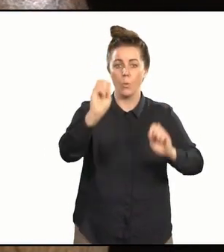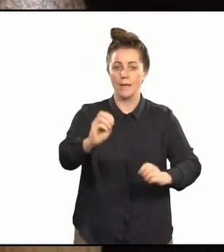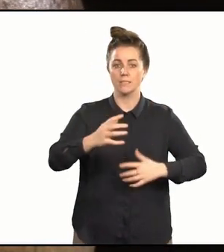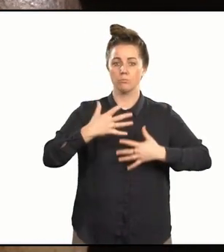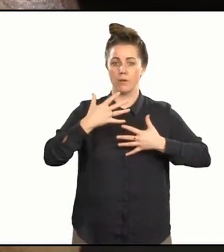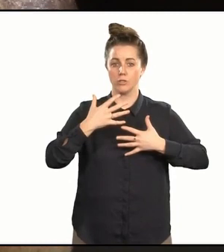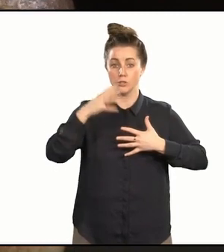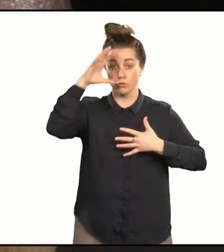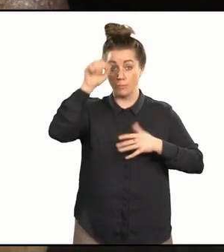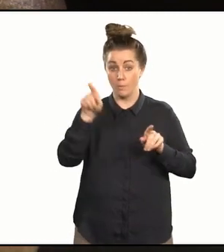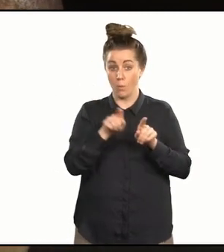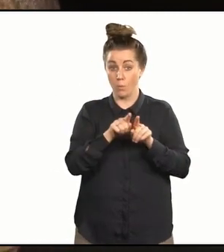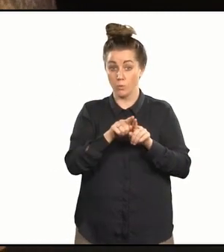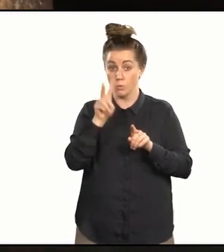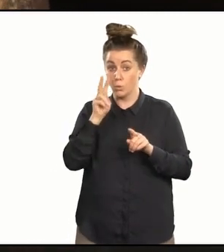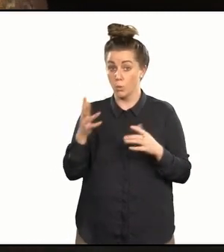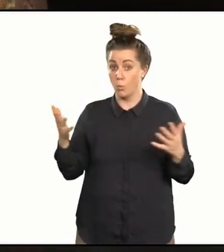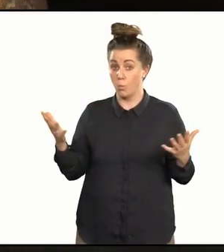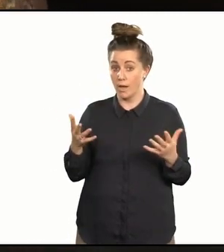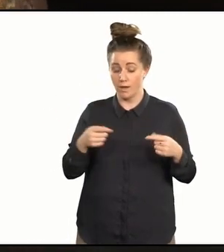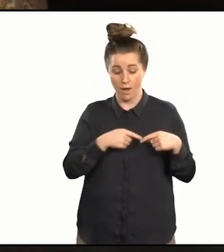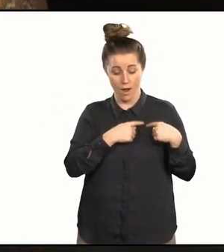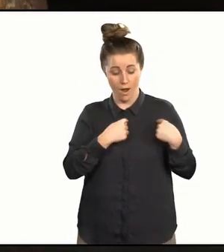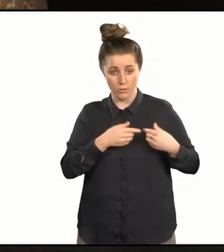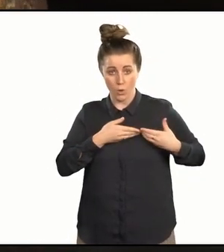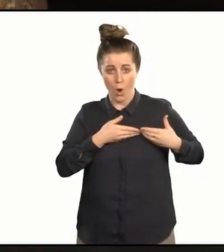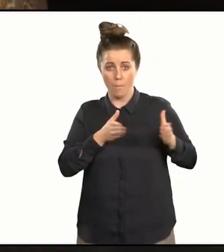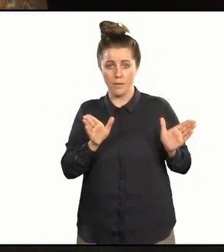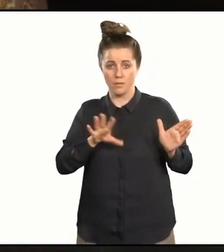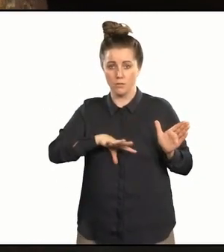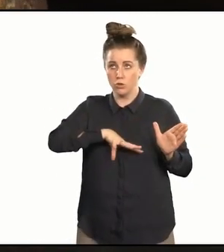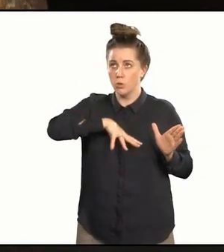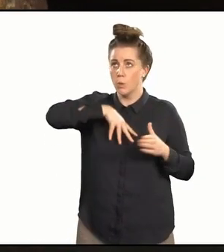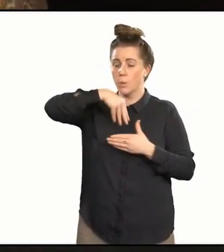so we must look too, to soaring hearts and spirits.